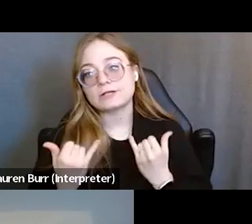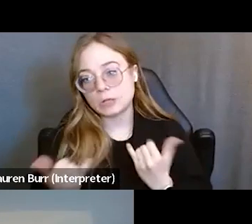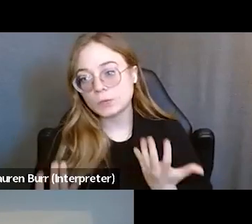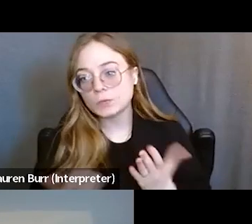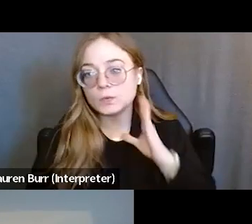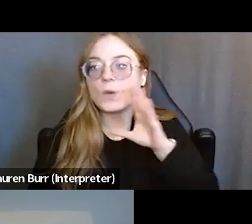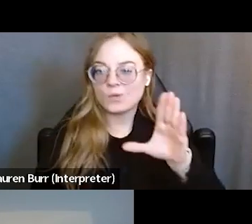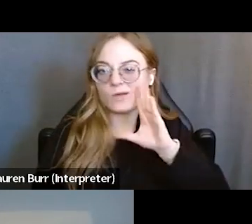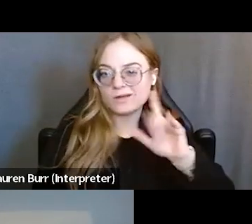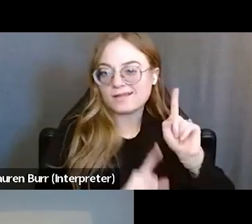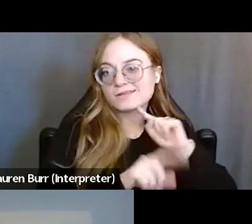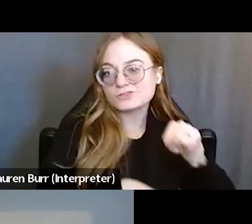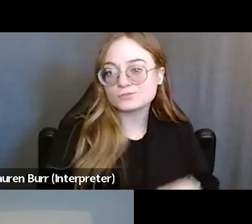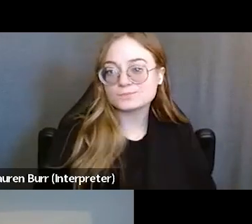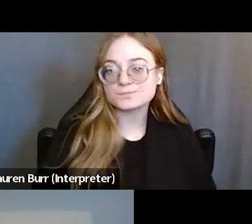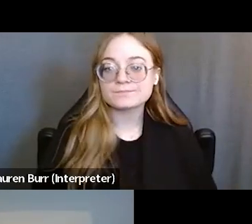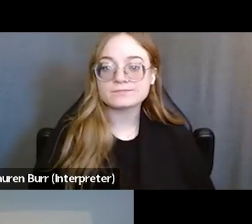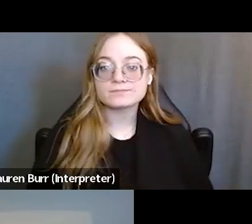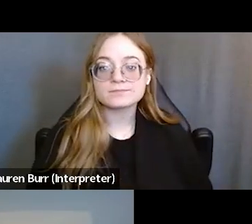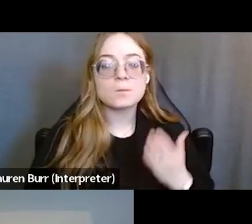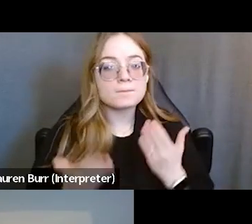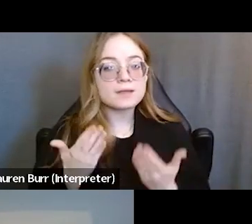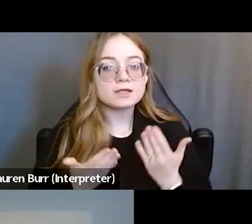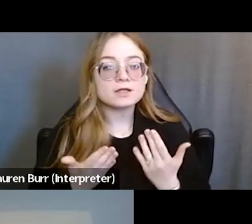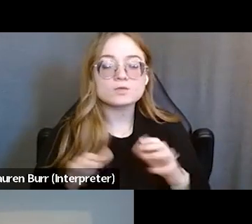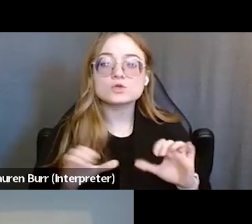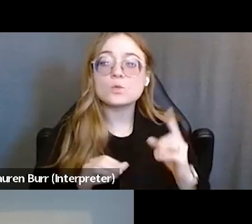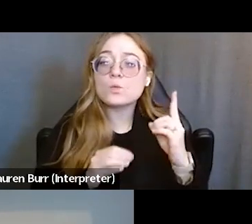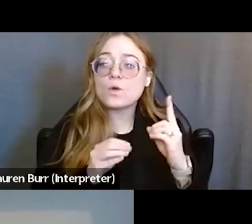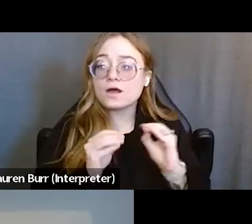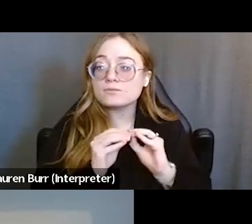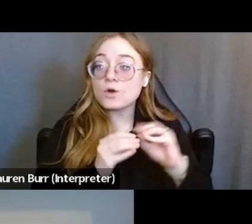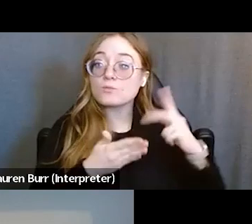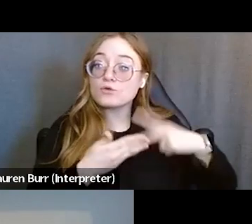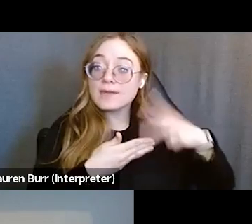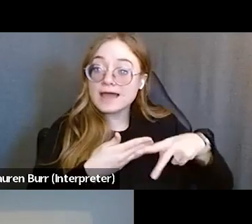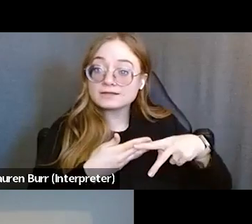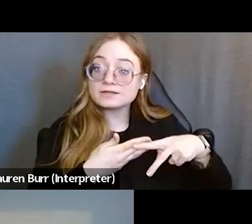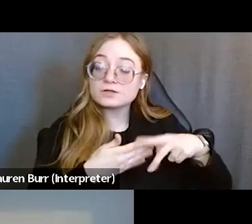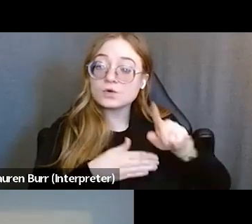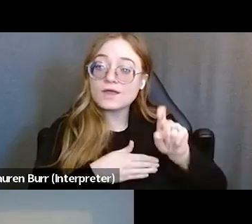So maybe let's do one more kind of programmatic question that's come in and we'll end a little early today,